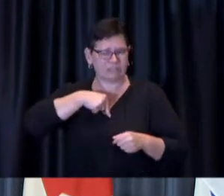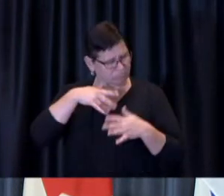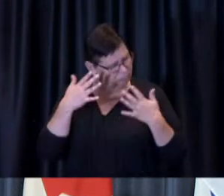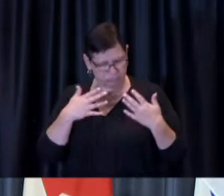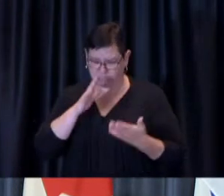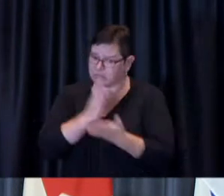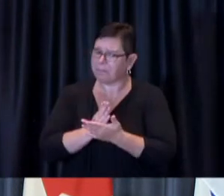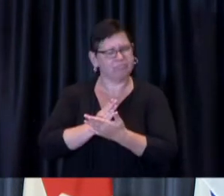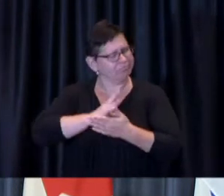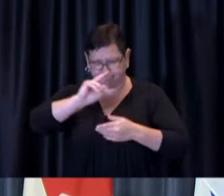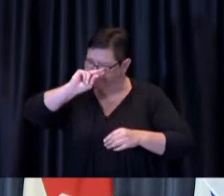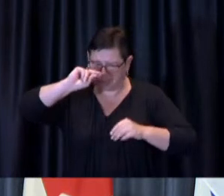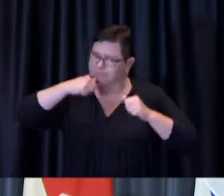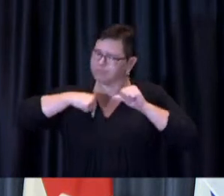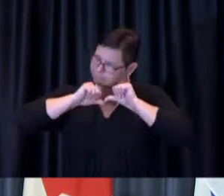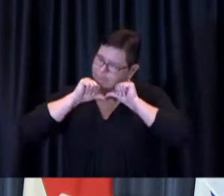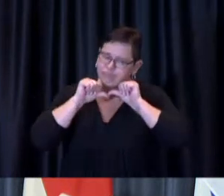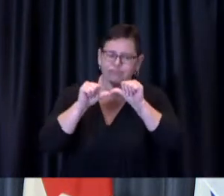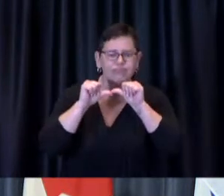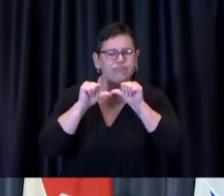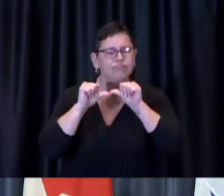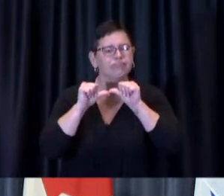who wants their vaccine gets their vaccine.